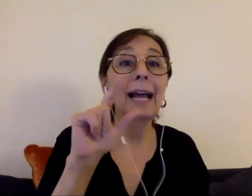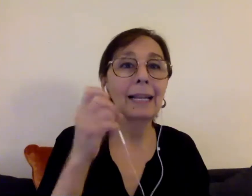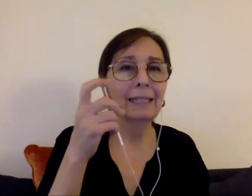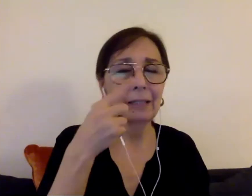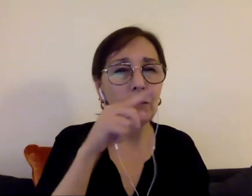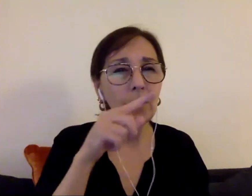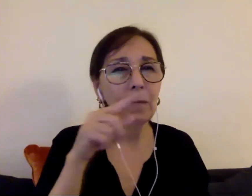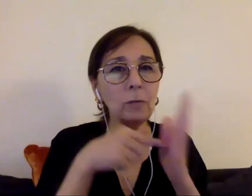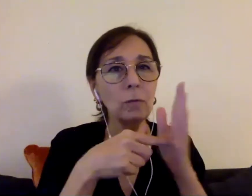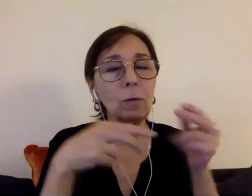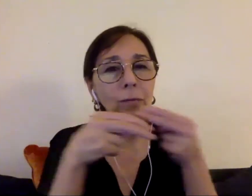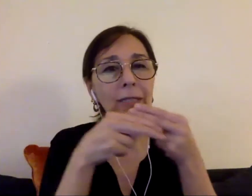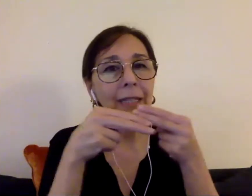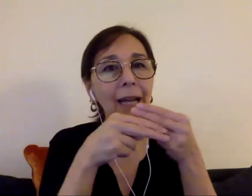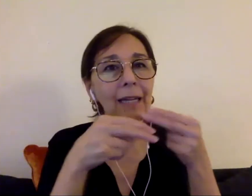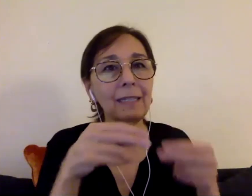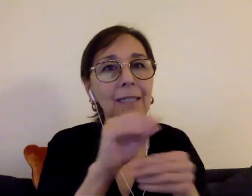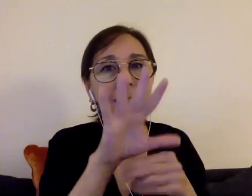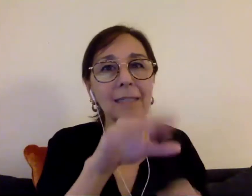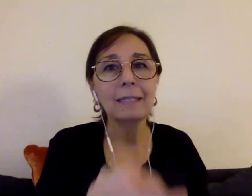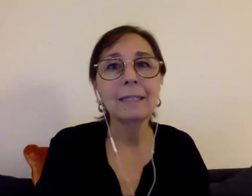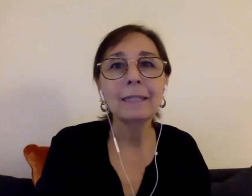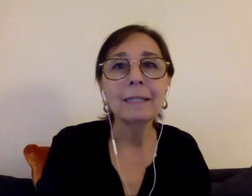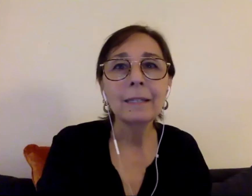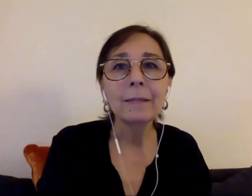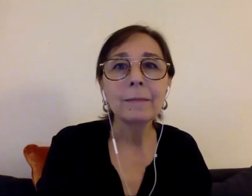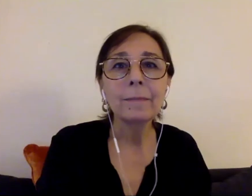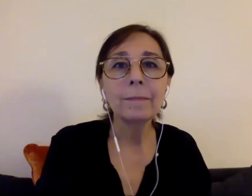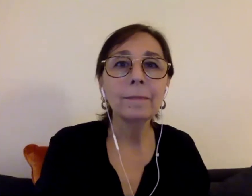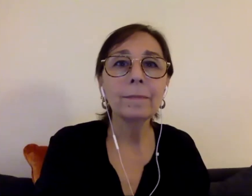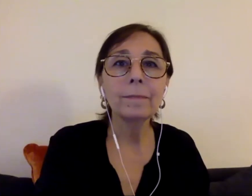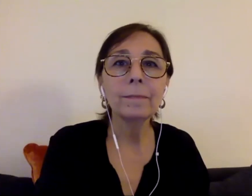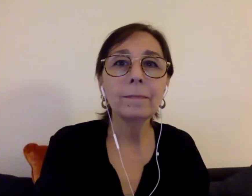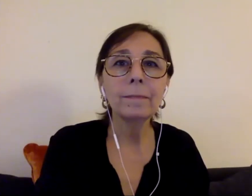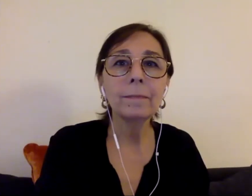This is Alex, let me get that for you right now.